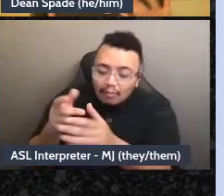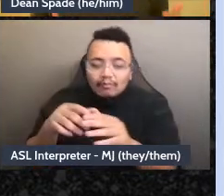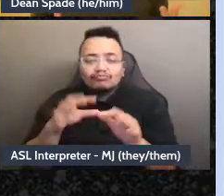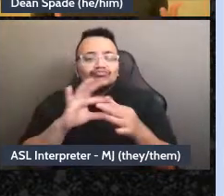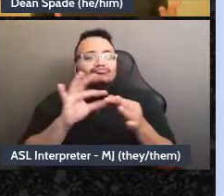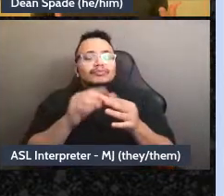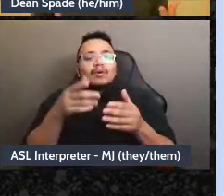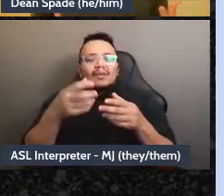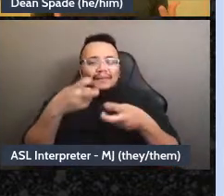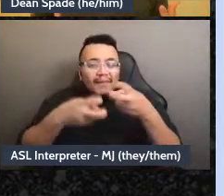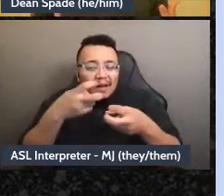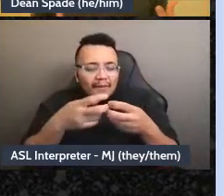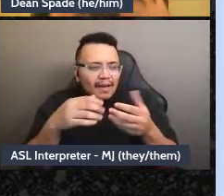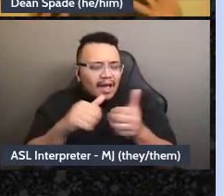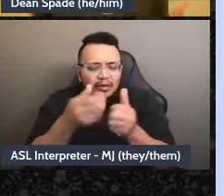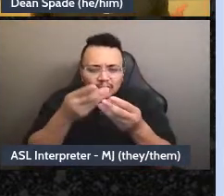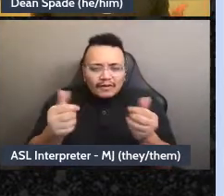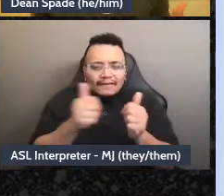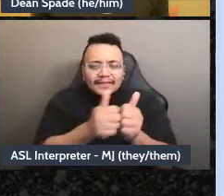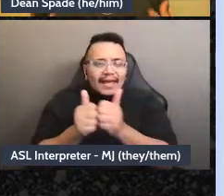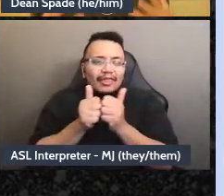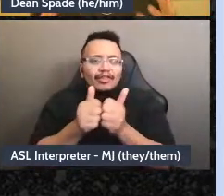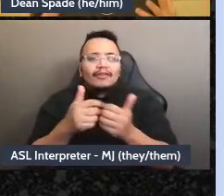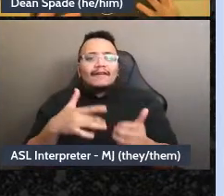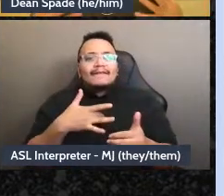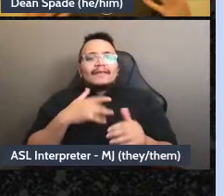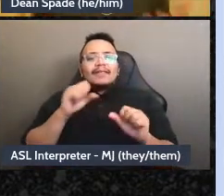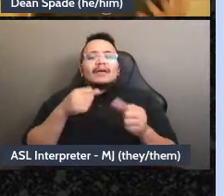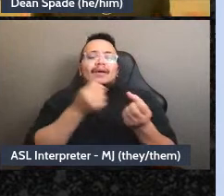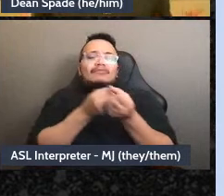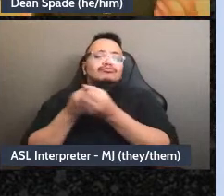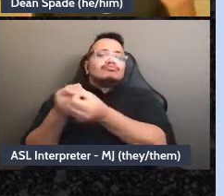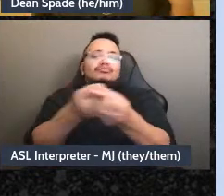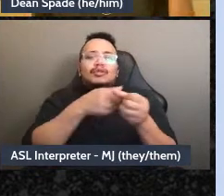in a way that feels like there's plenty to go around and we-we've got each other,